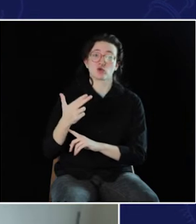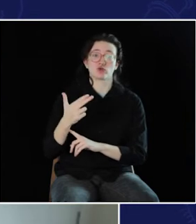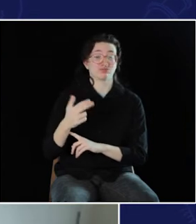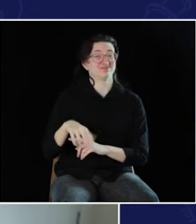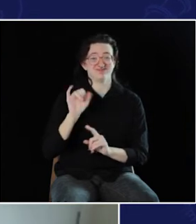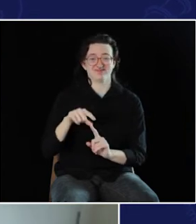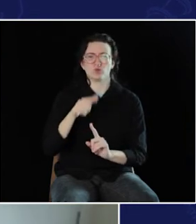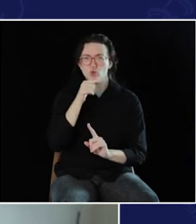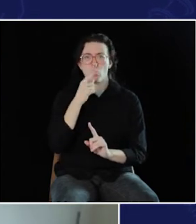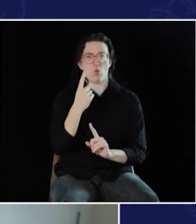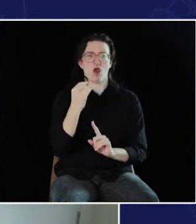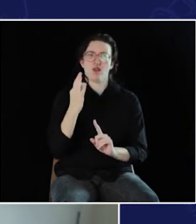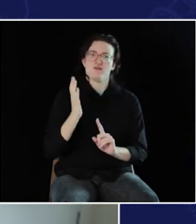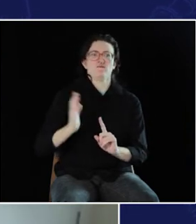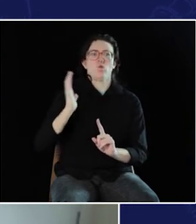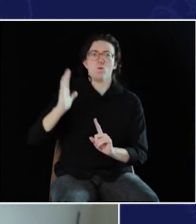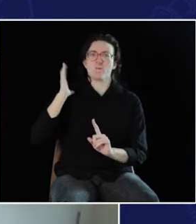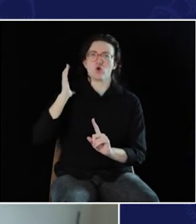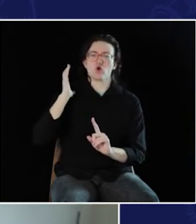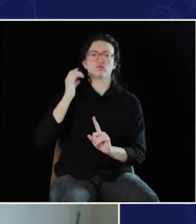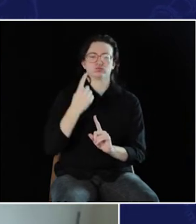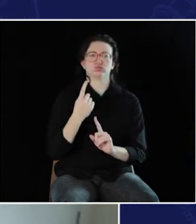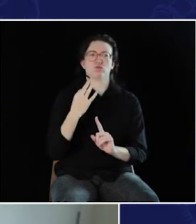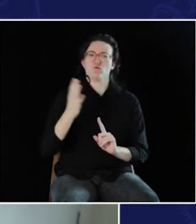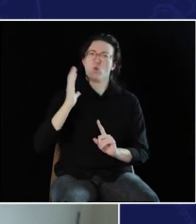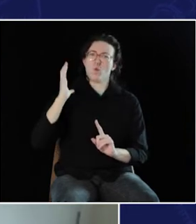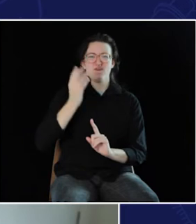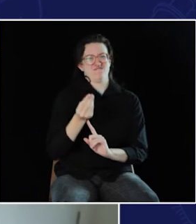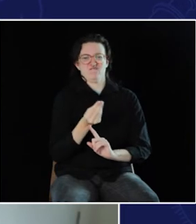who--was--one of the...